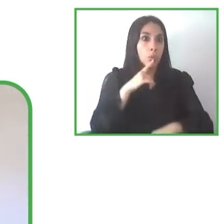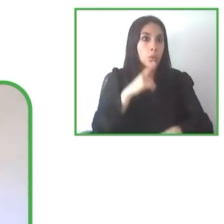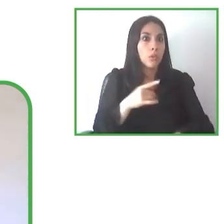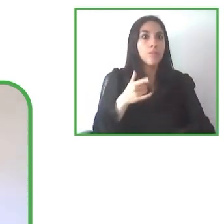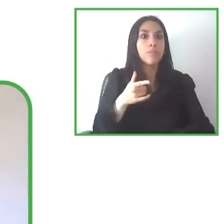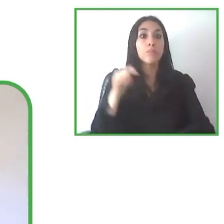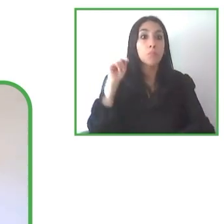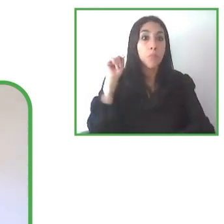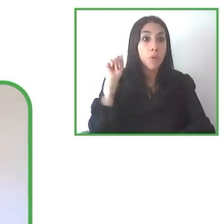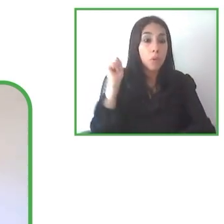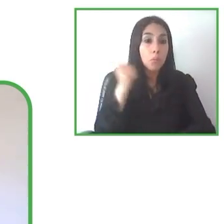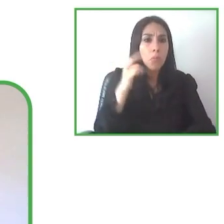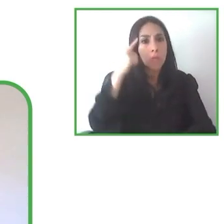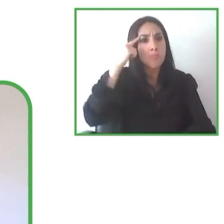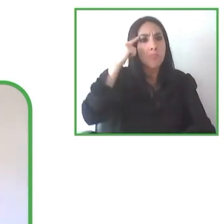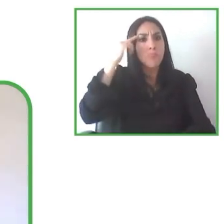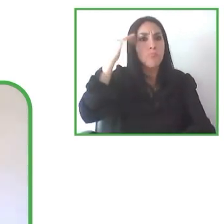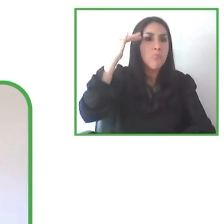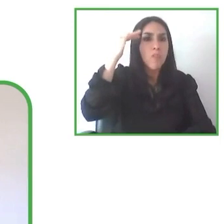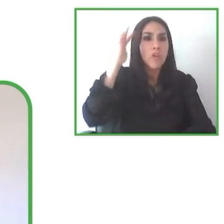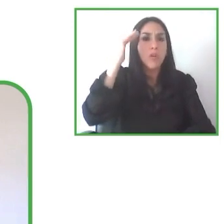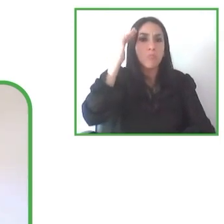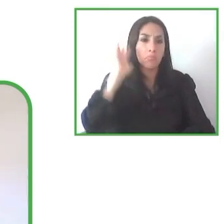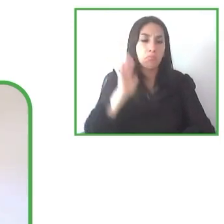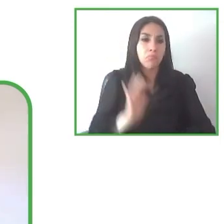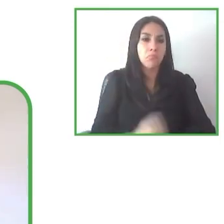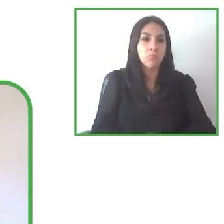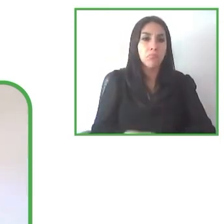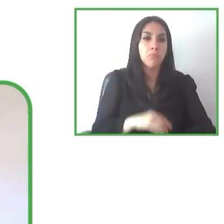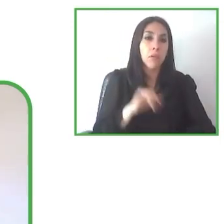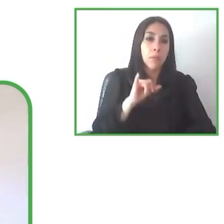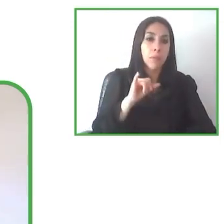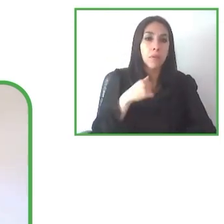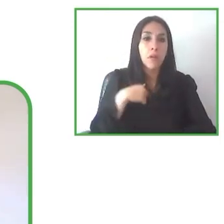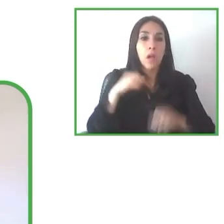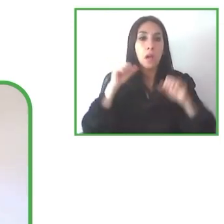Also, it has allowed us to have an effect on public policies.